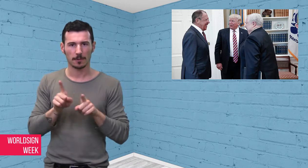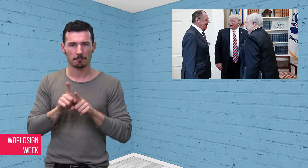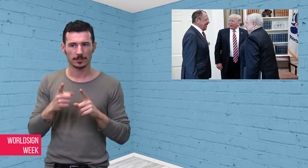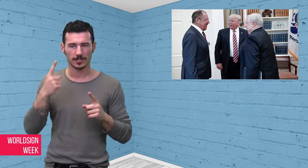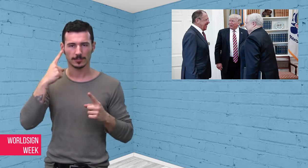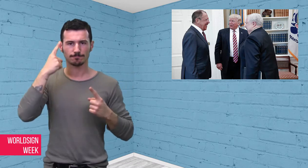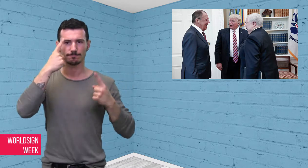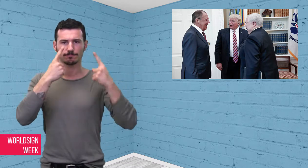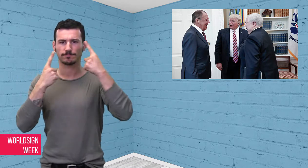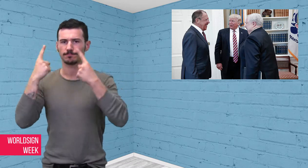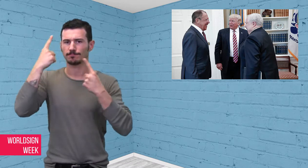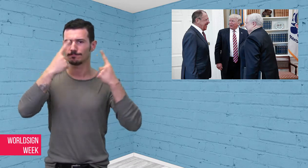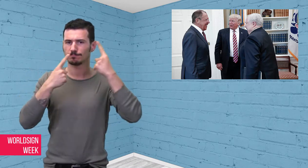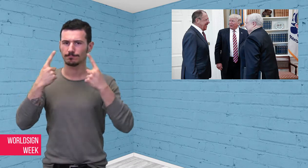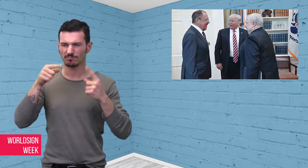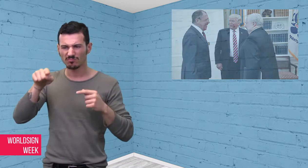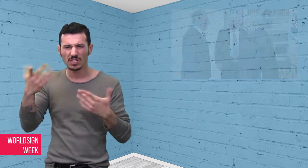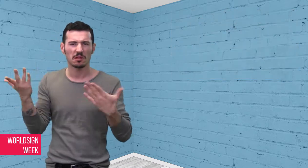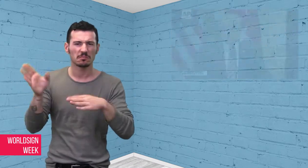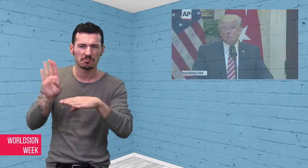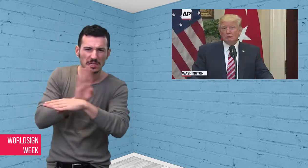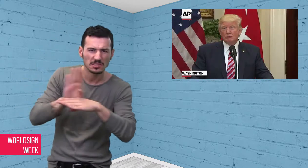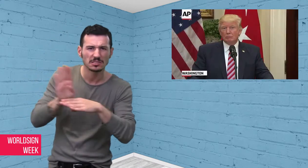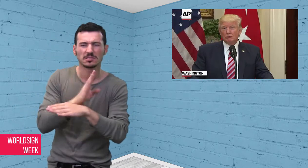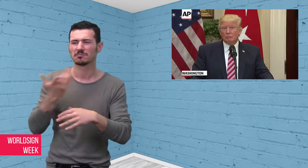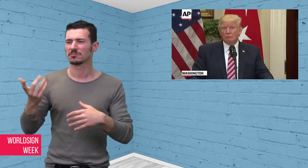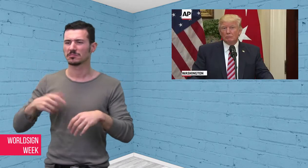intelligence cooperation with the U.S.